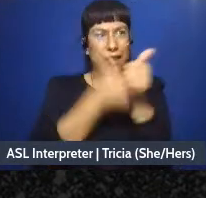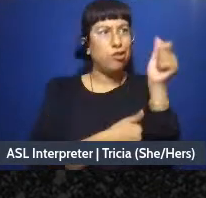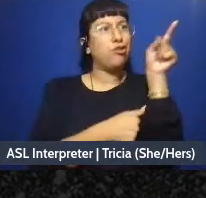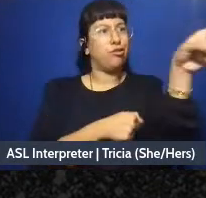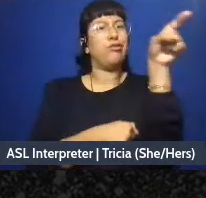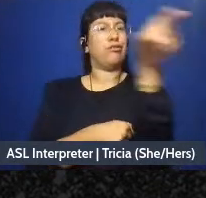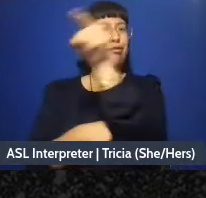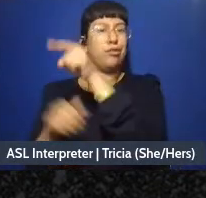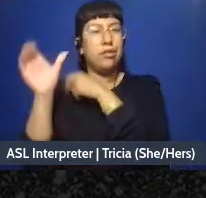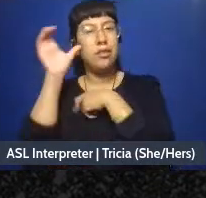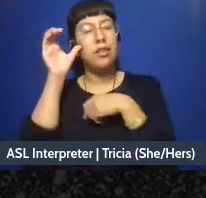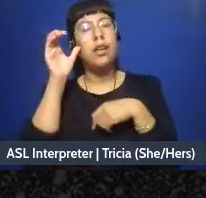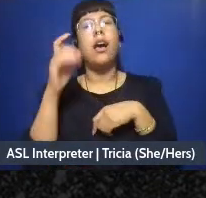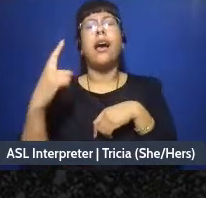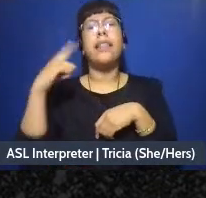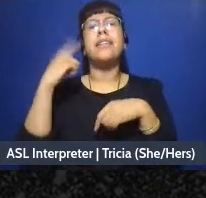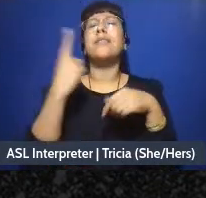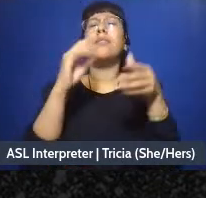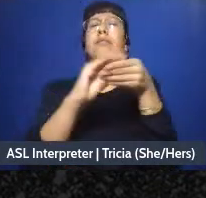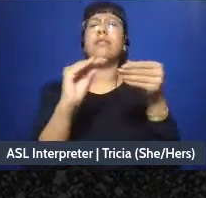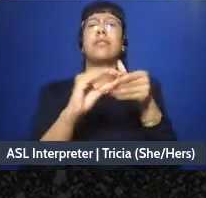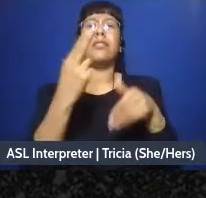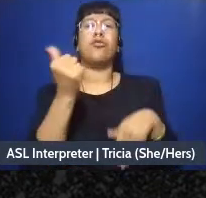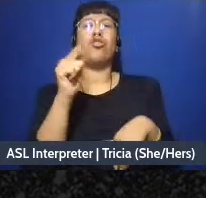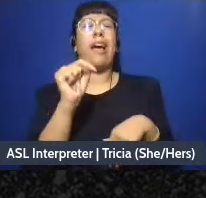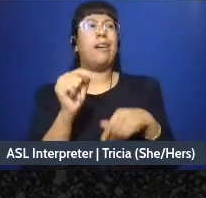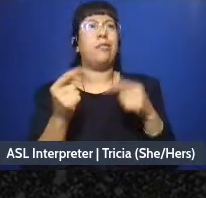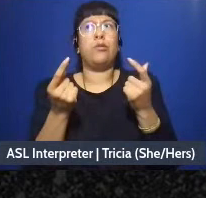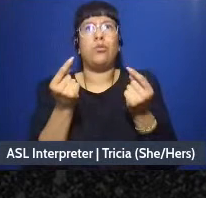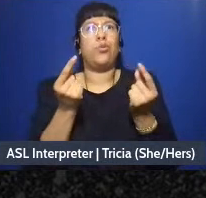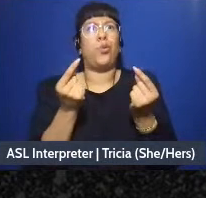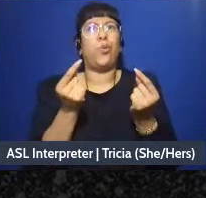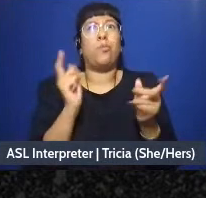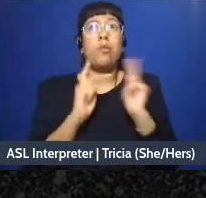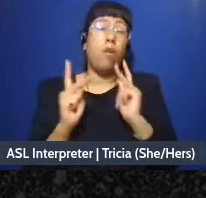someone said in the chat, like, what do you do when people are just kind of going along, right.